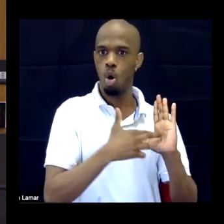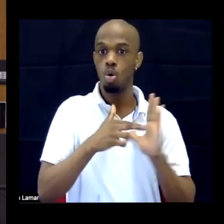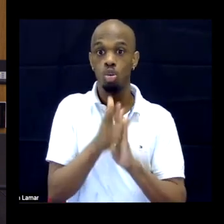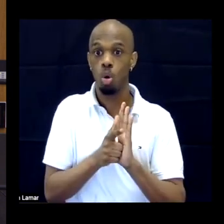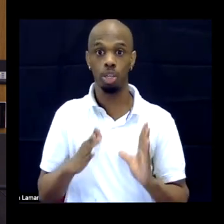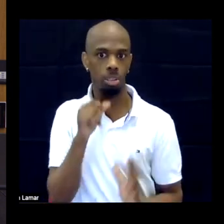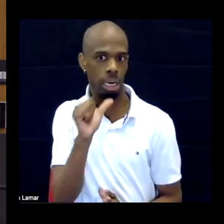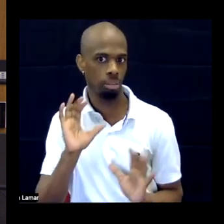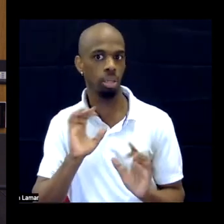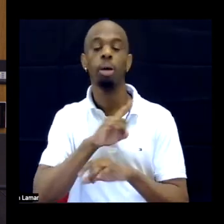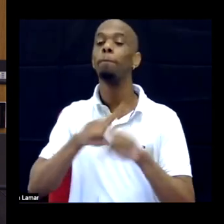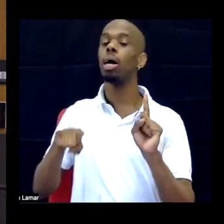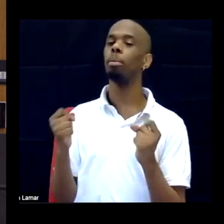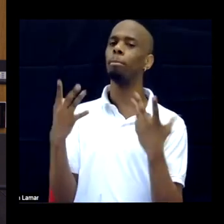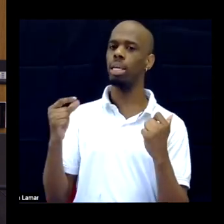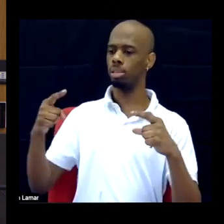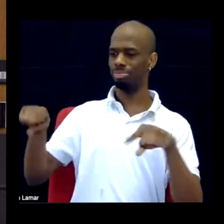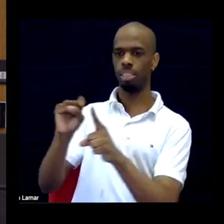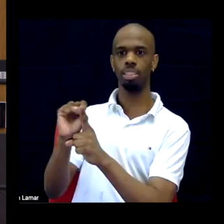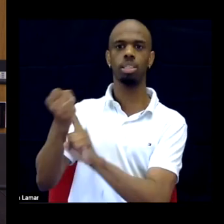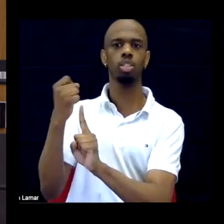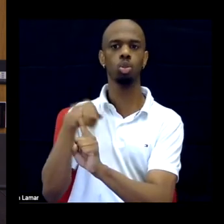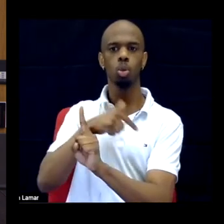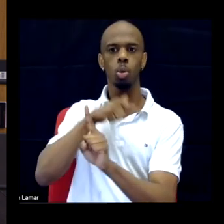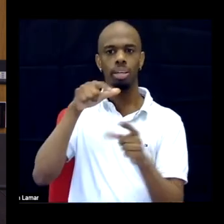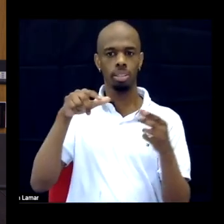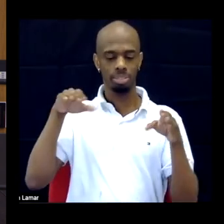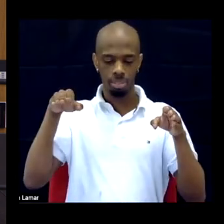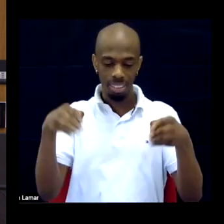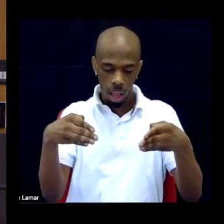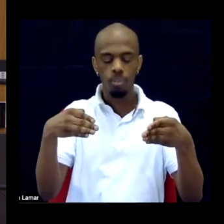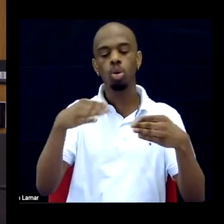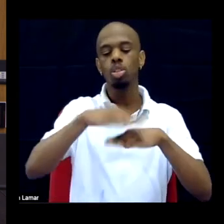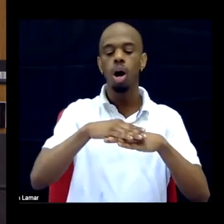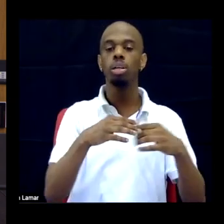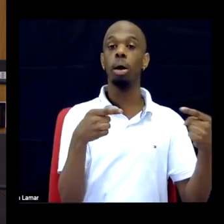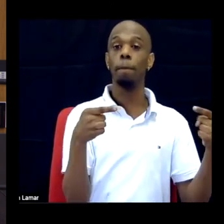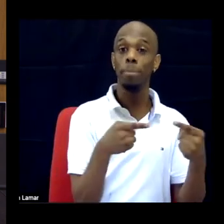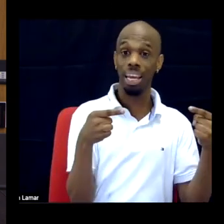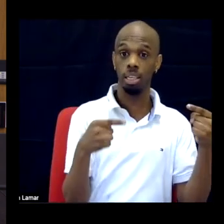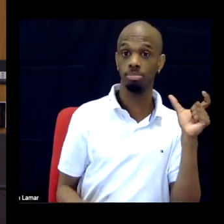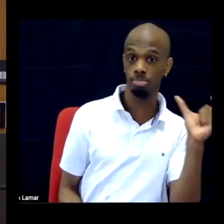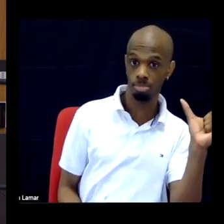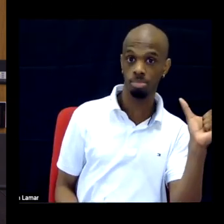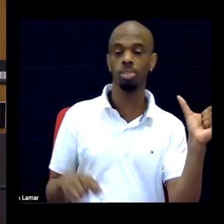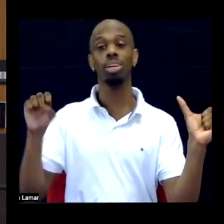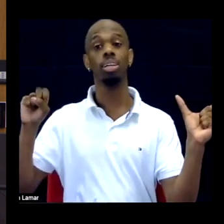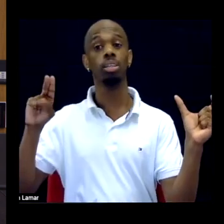claims are based on, like, pain and suffering, this is what we're trying to get, like, retribution for.